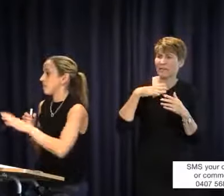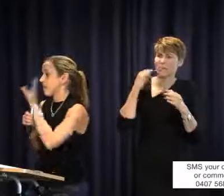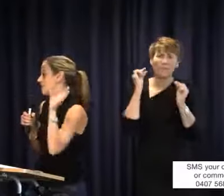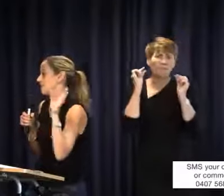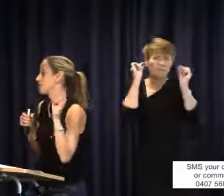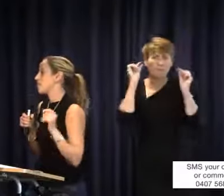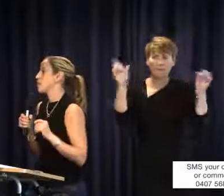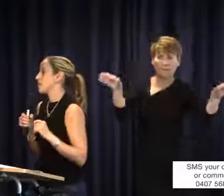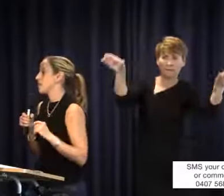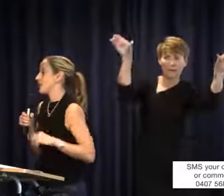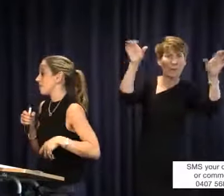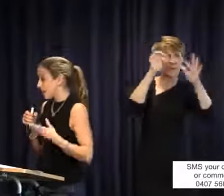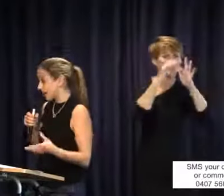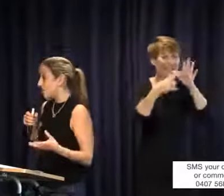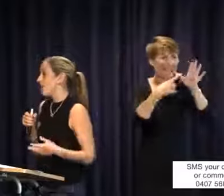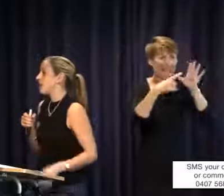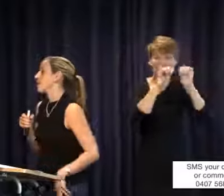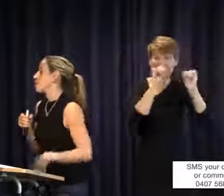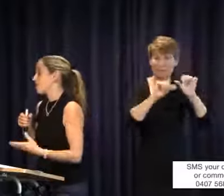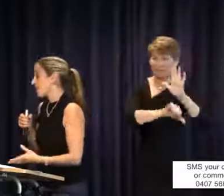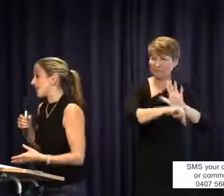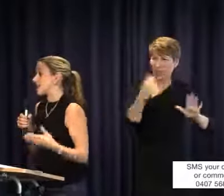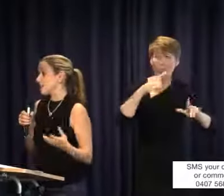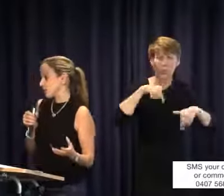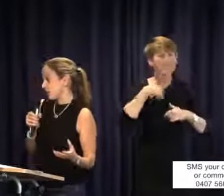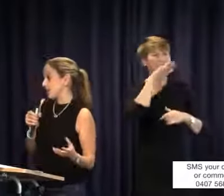the PA system is terrible. So we keep bringing it up. Can we check it? Can someone check